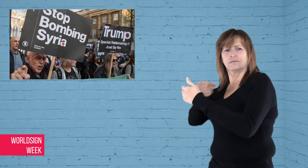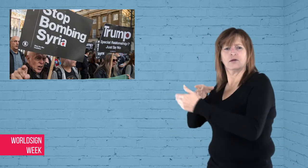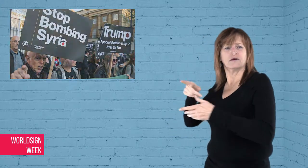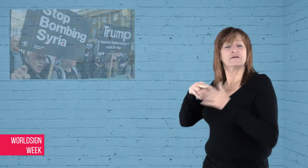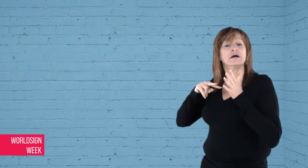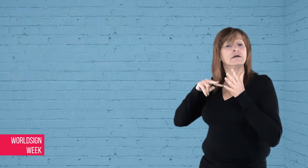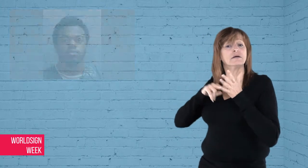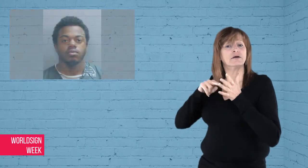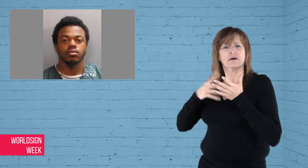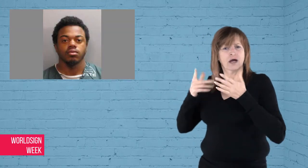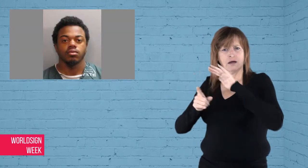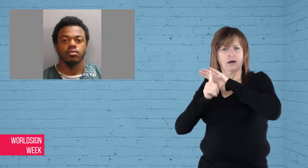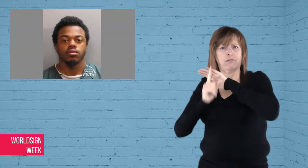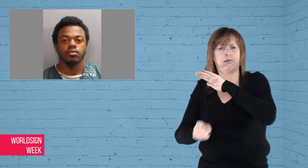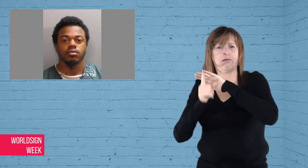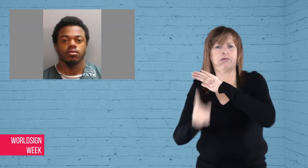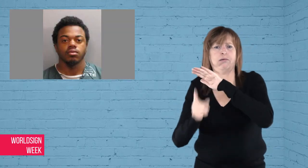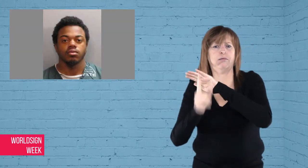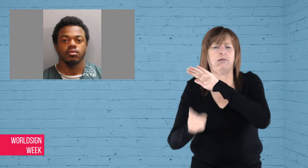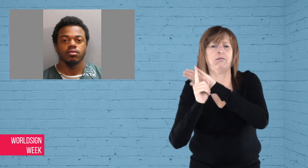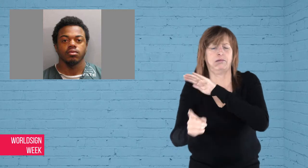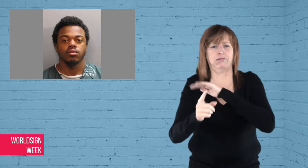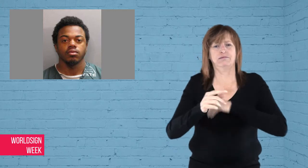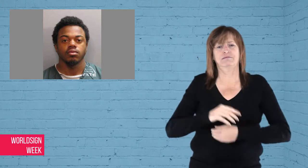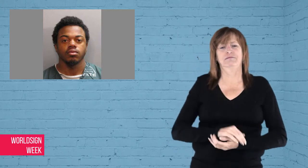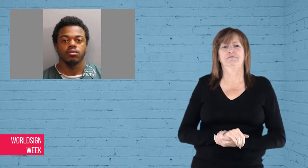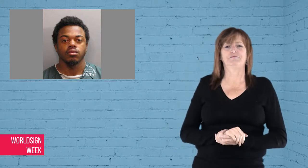arrested Bam for inciting riot, and